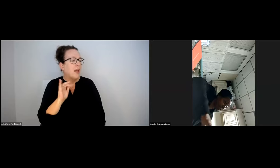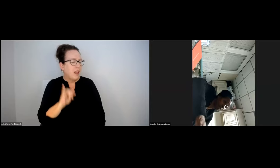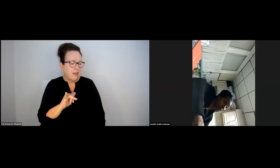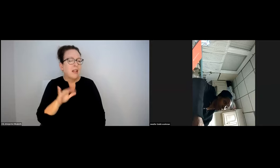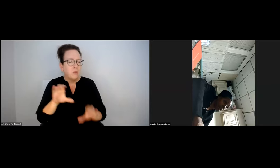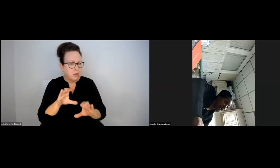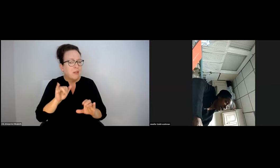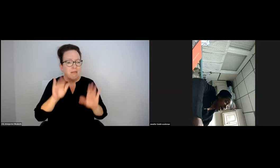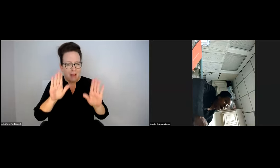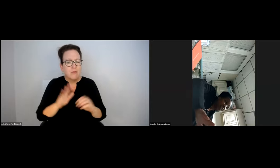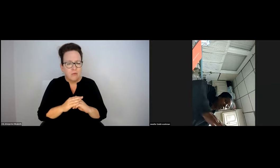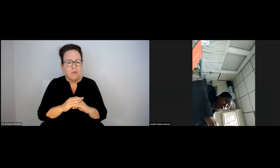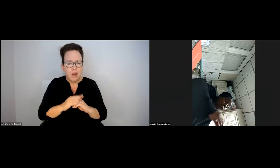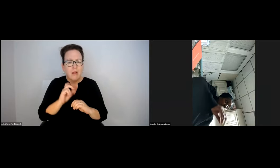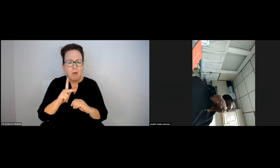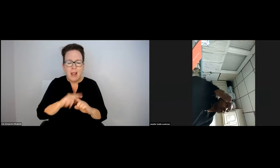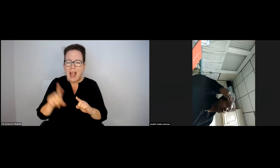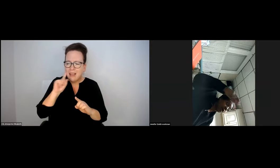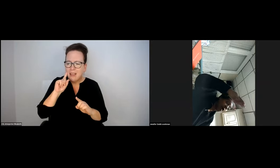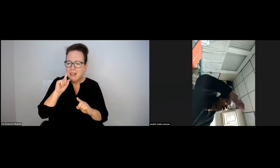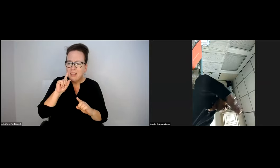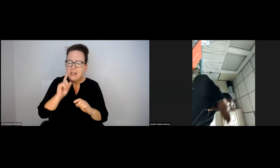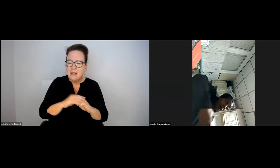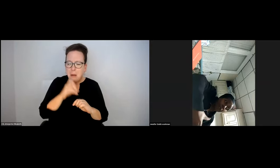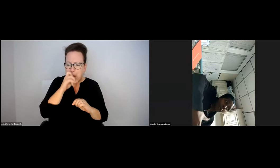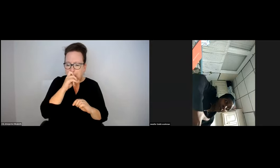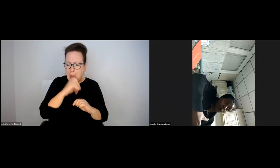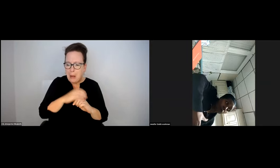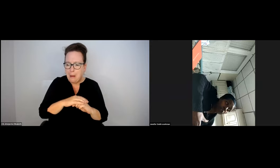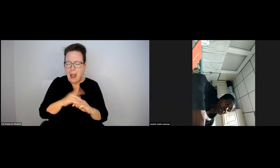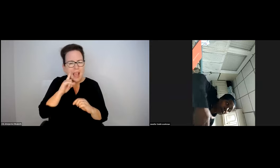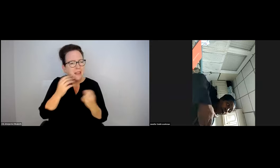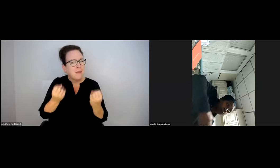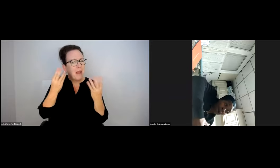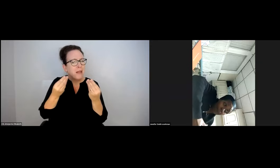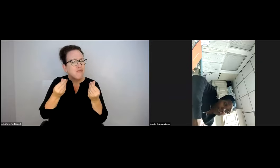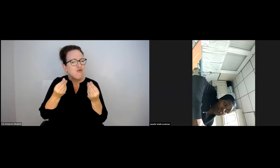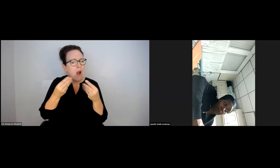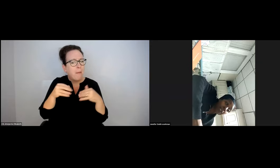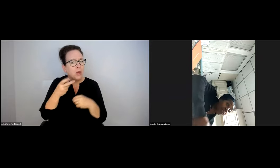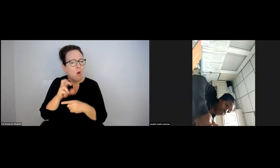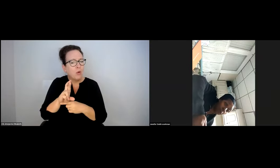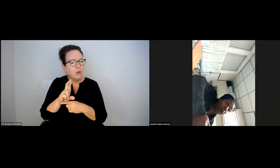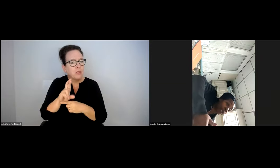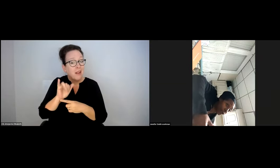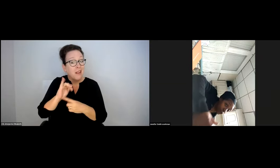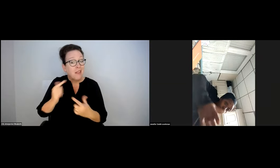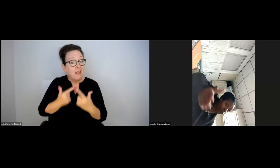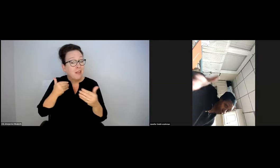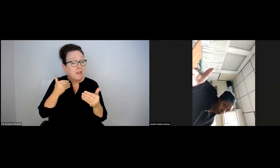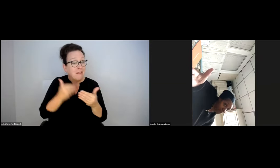TRUCK AND TAKE THEM TO THE DPW. OKAY. THAT'S WHAT THEY ARE DOING. THAT'S GREAT.